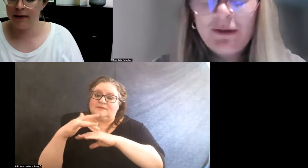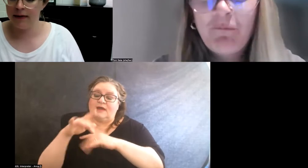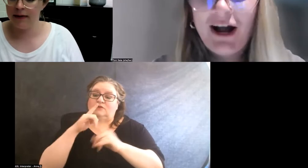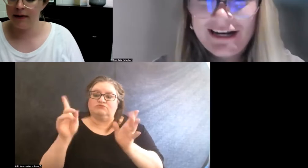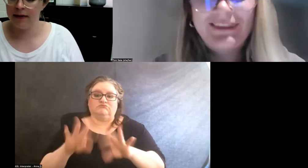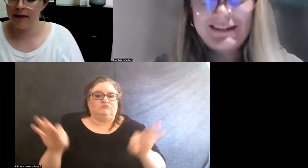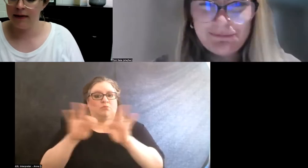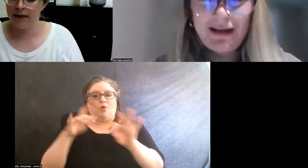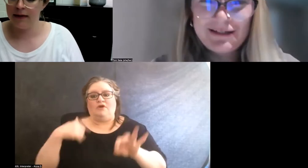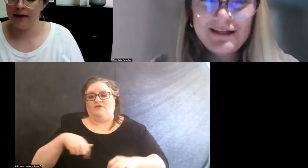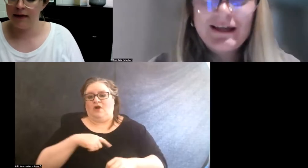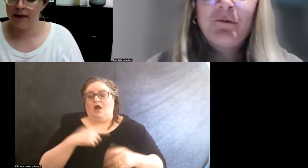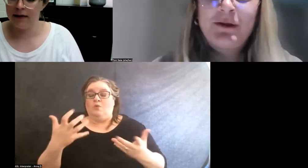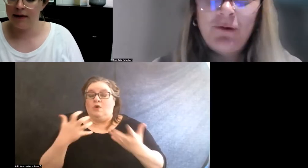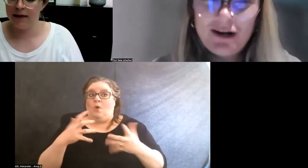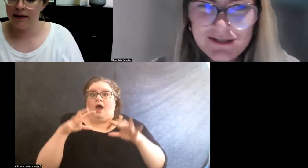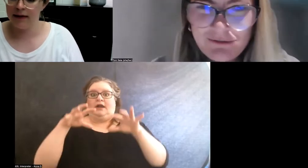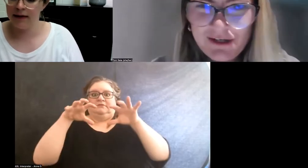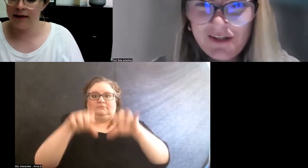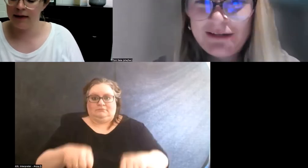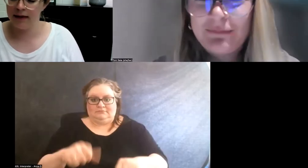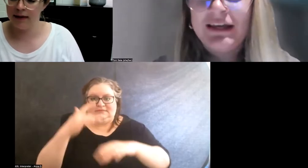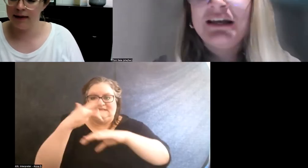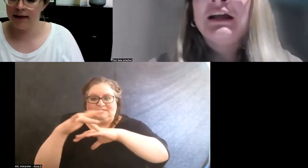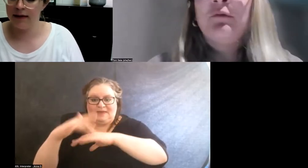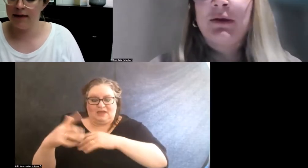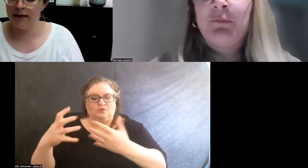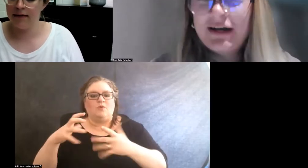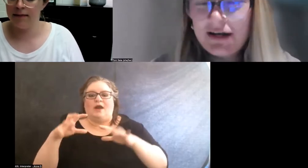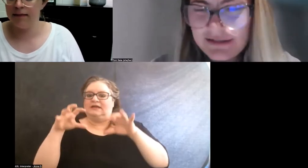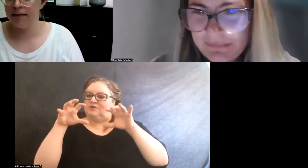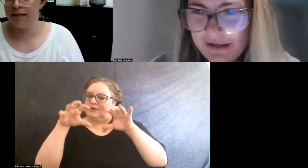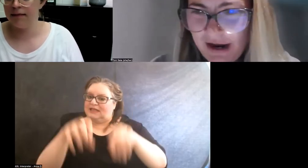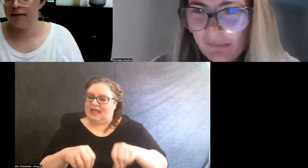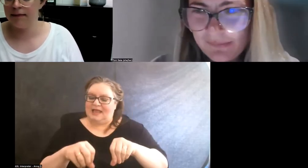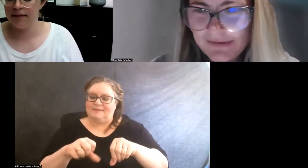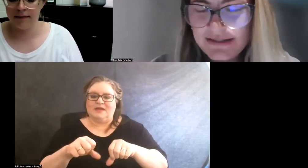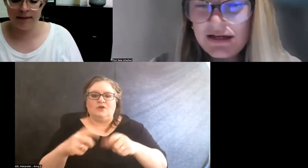We wanted the space. We wanted to reclaim it. We wanted it to be ours.